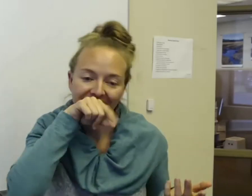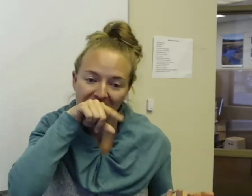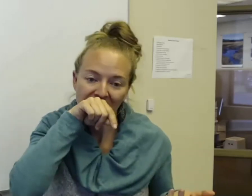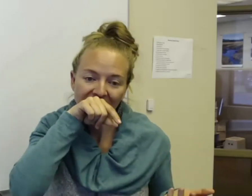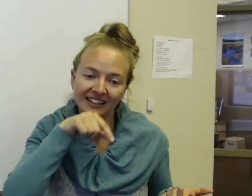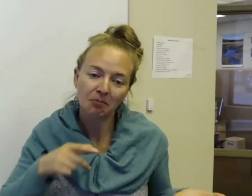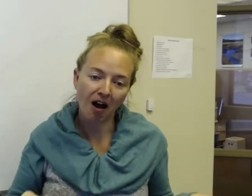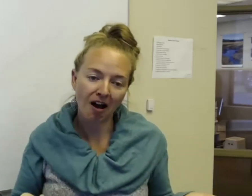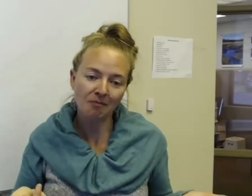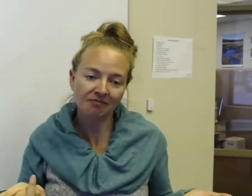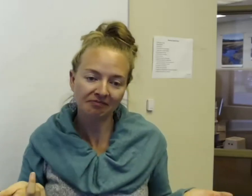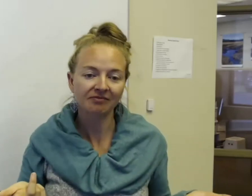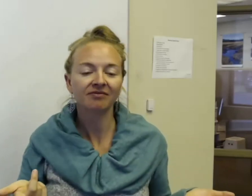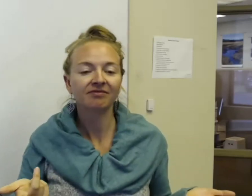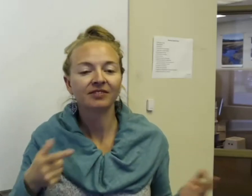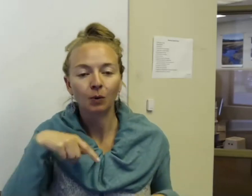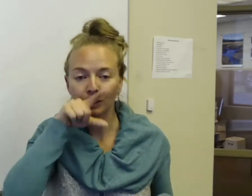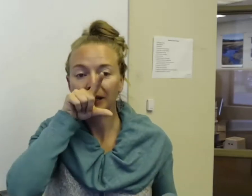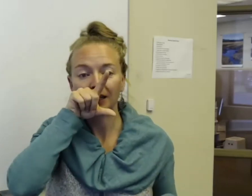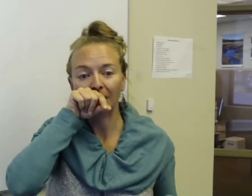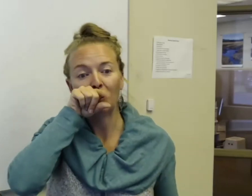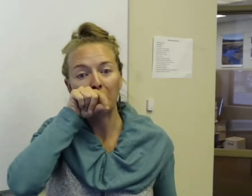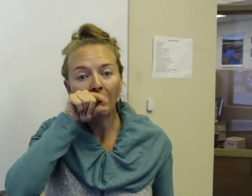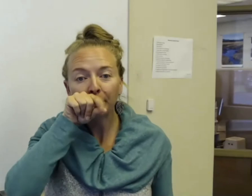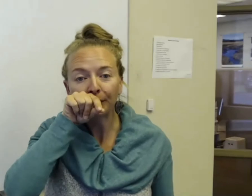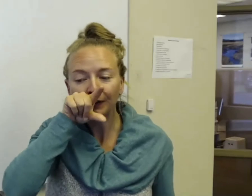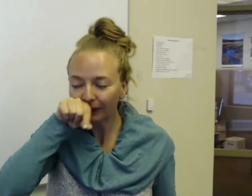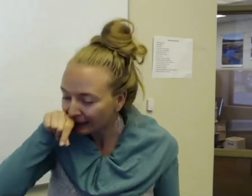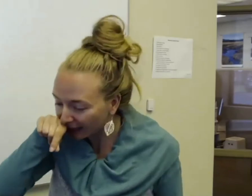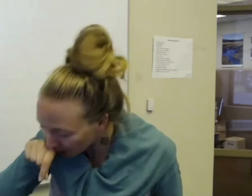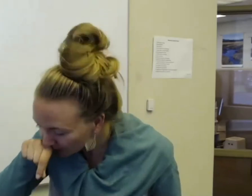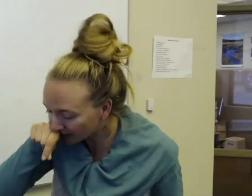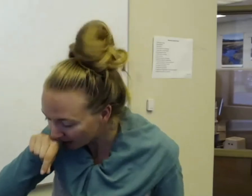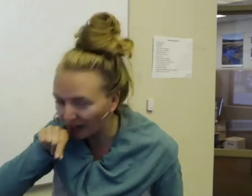you know, at his mom. Or it could be, you know, the mama bird looking down, you know, kind of